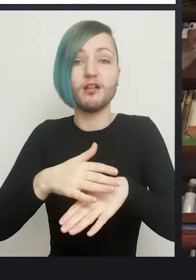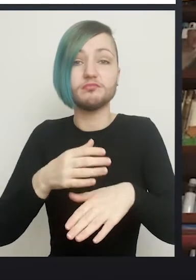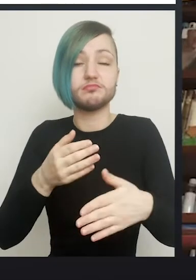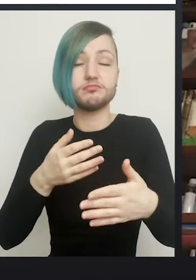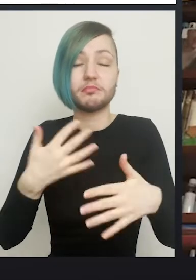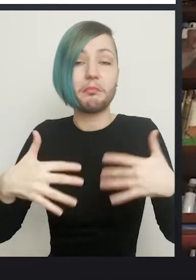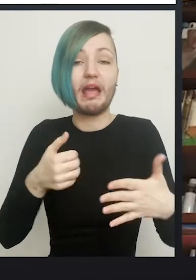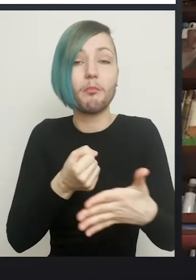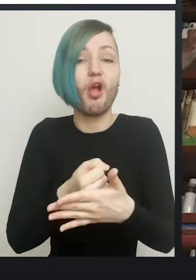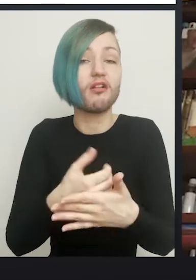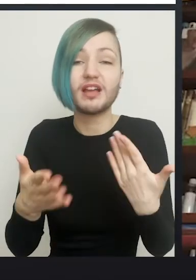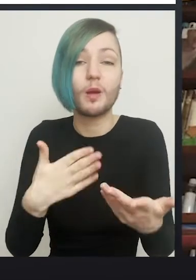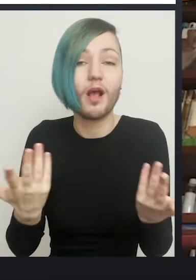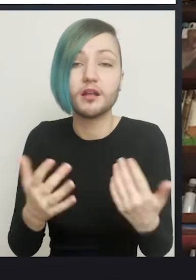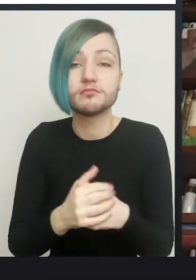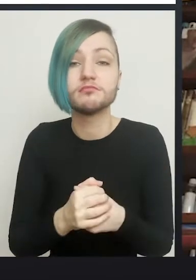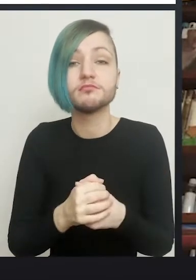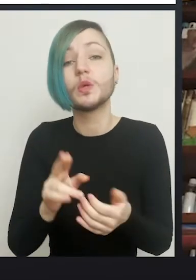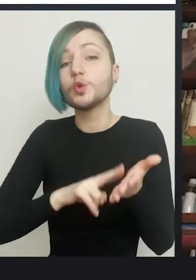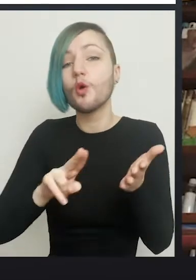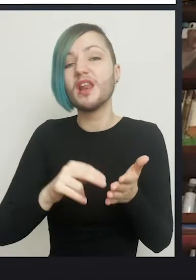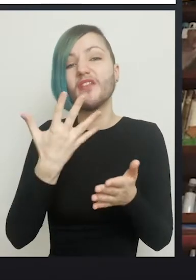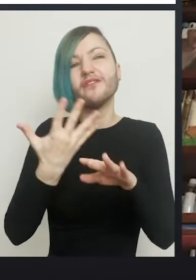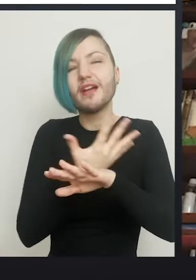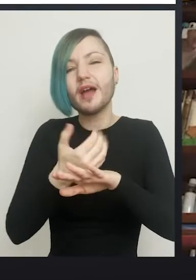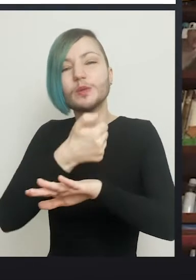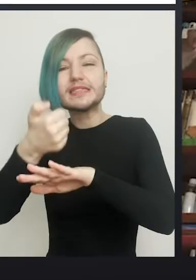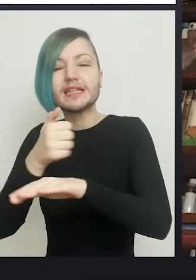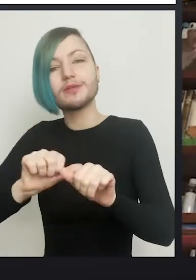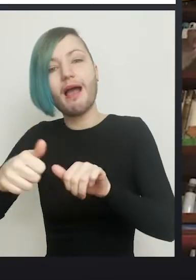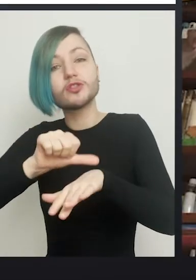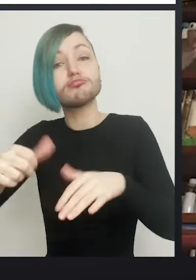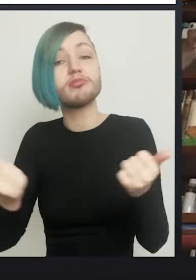That carries on typically for 5 or 6 hours after the operation and it's surprising